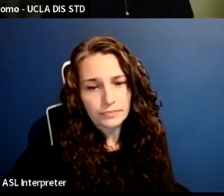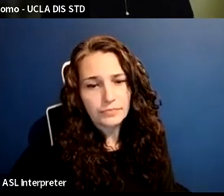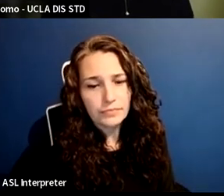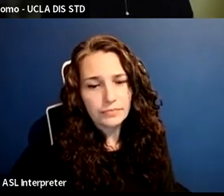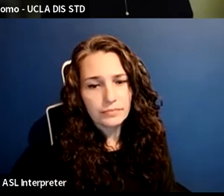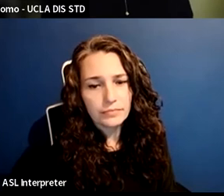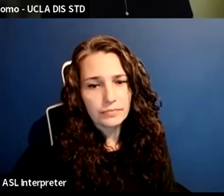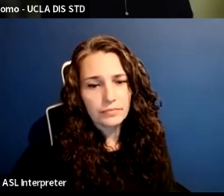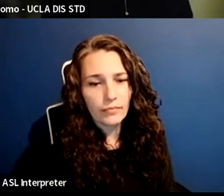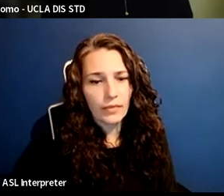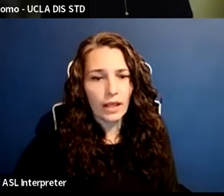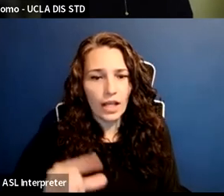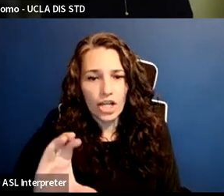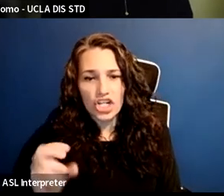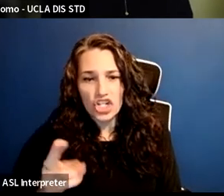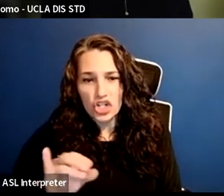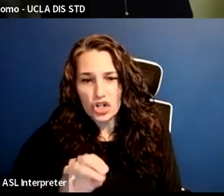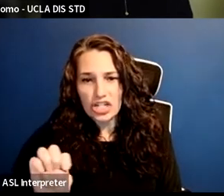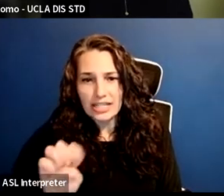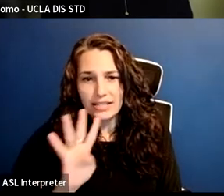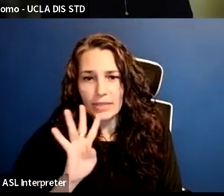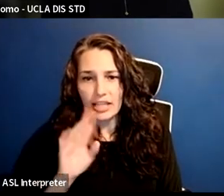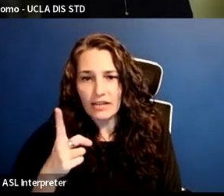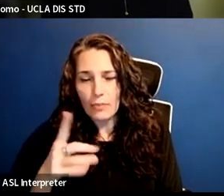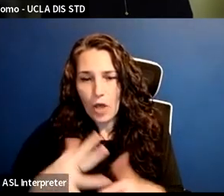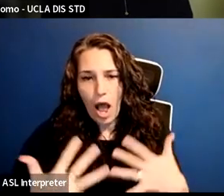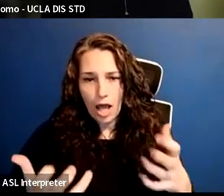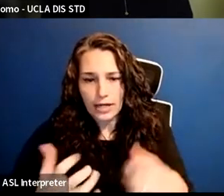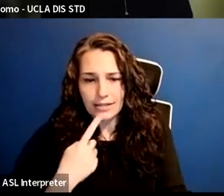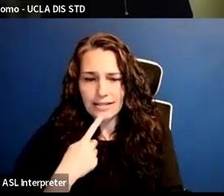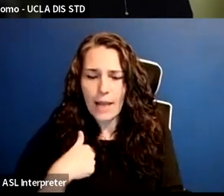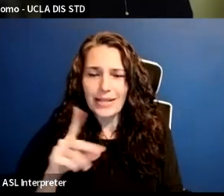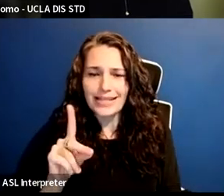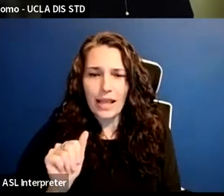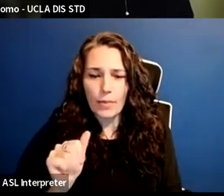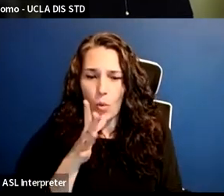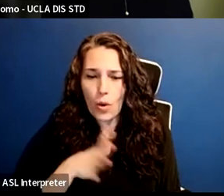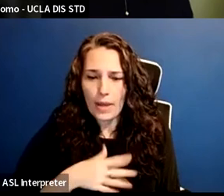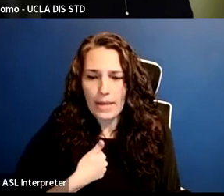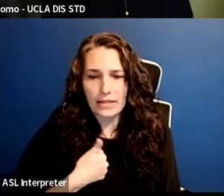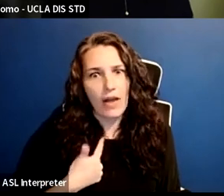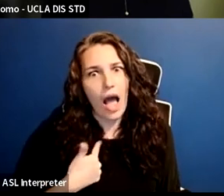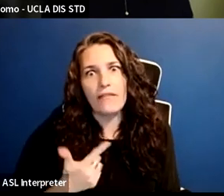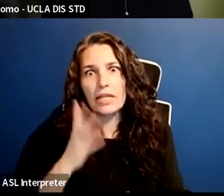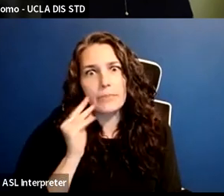She says, I am a disabled woman and UC lecturer. I have experienced so much ableism in higher ed